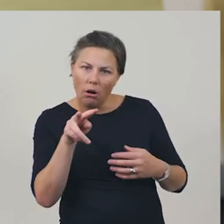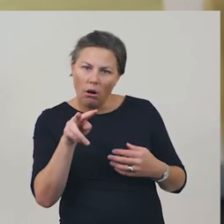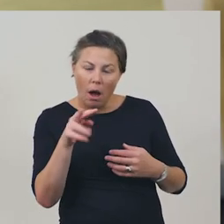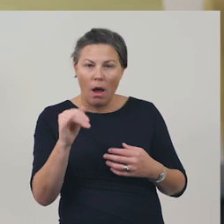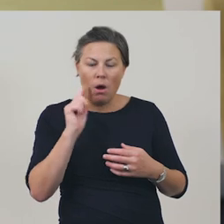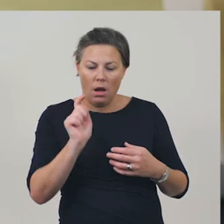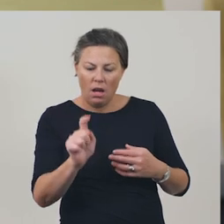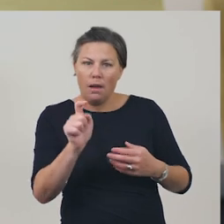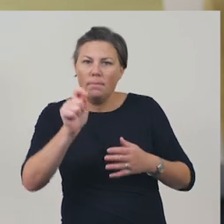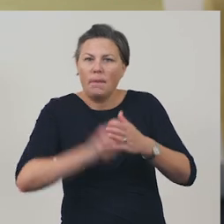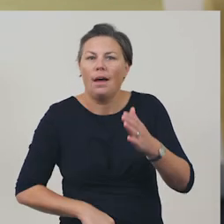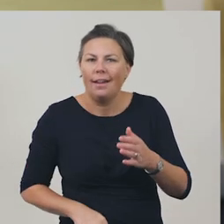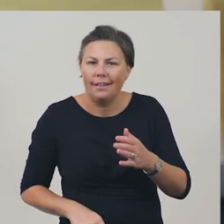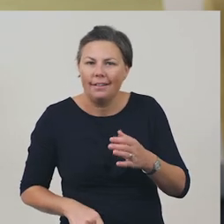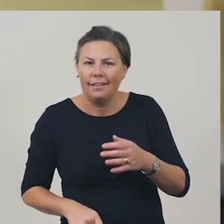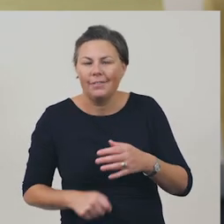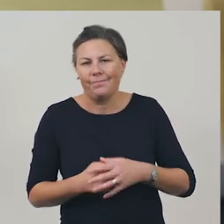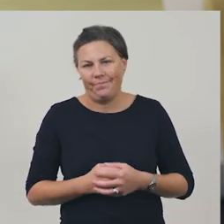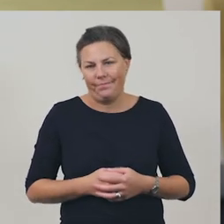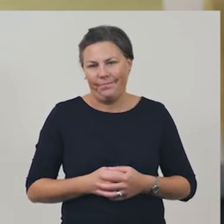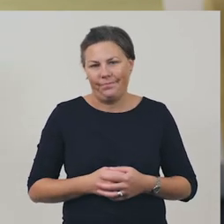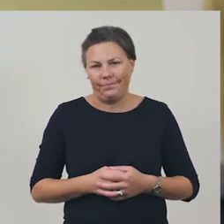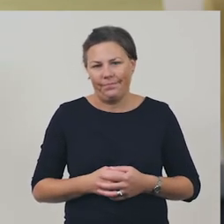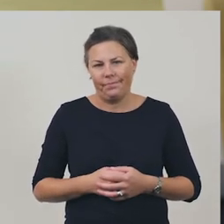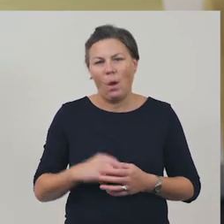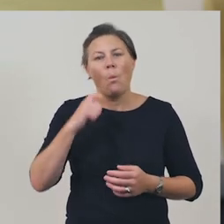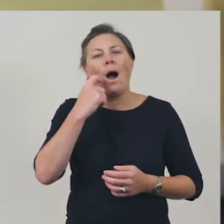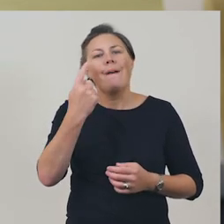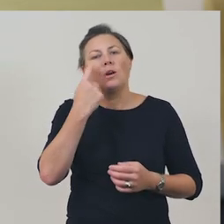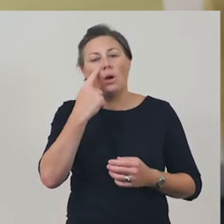We’re going to look at advertising on toy websites that are so clever,